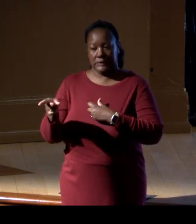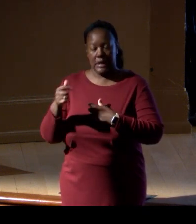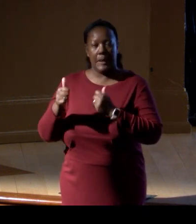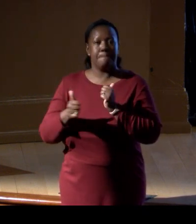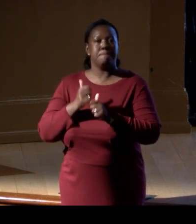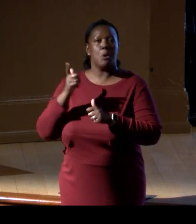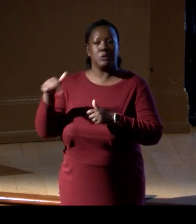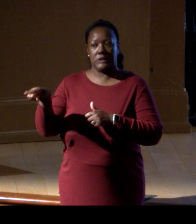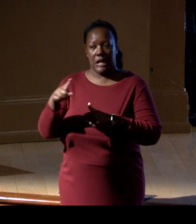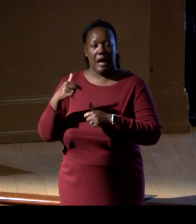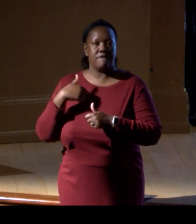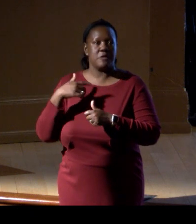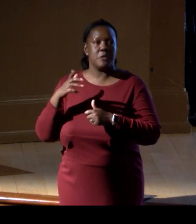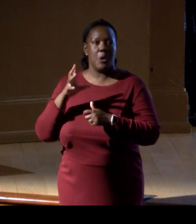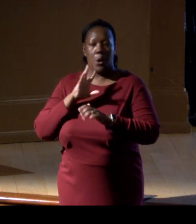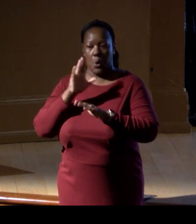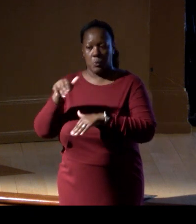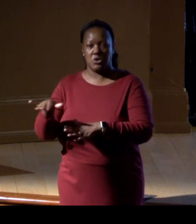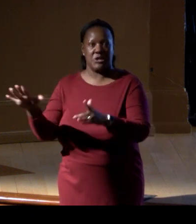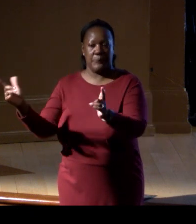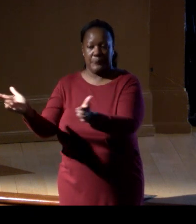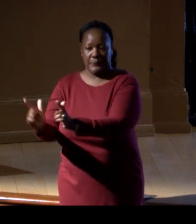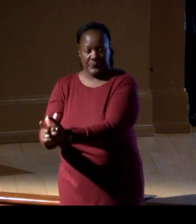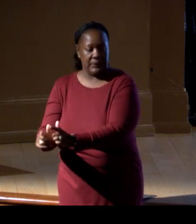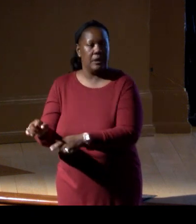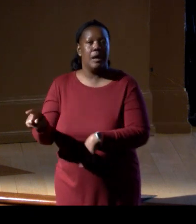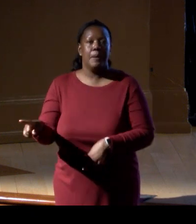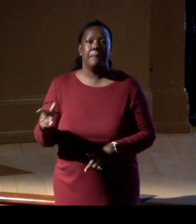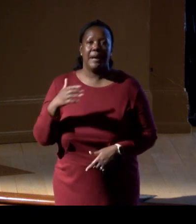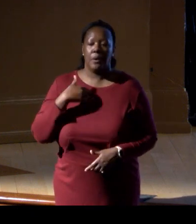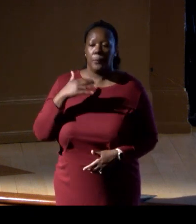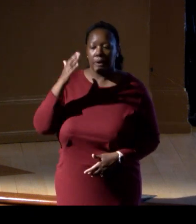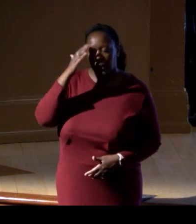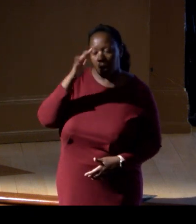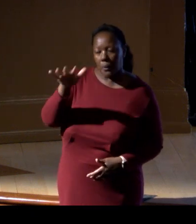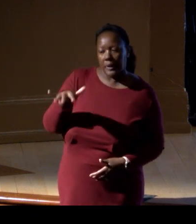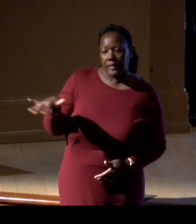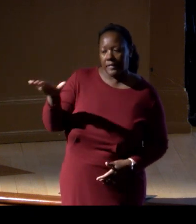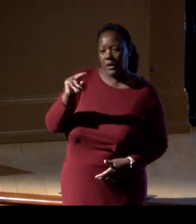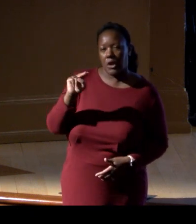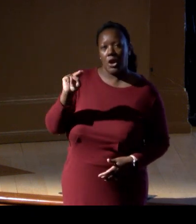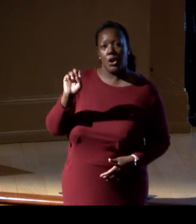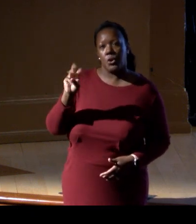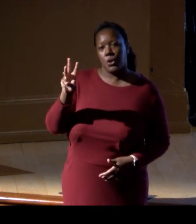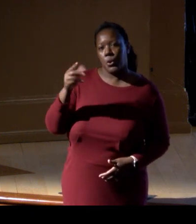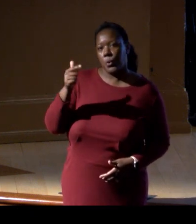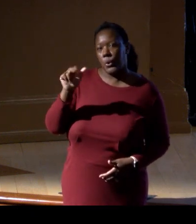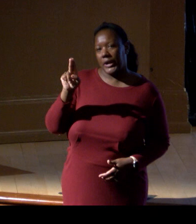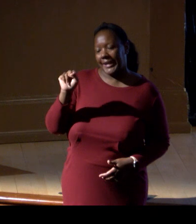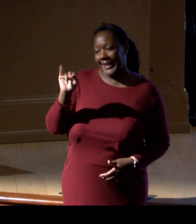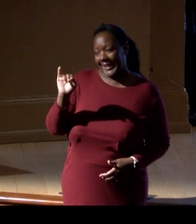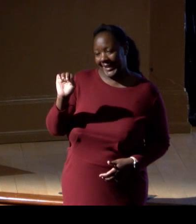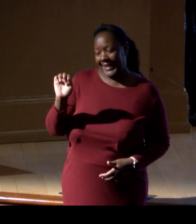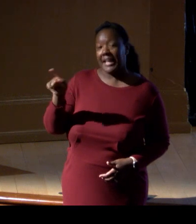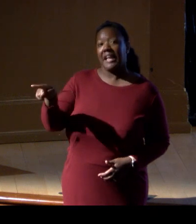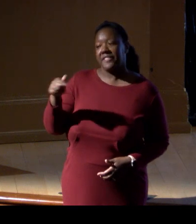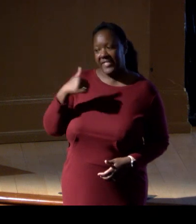But we hear that there are areas in Papua, New Guinea that are still, you know, harboring sustainable populations,